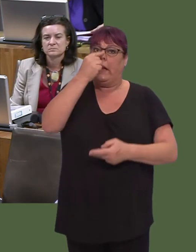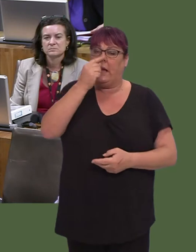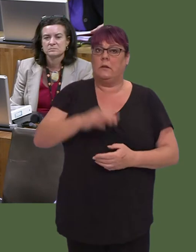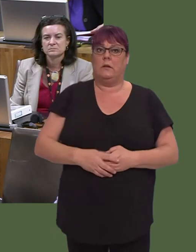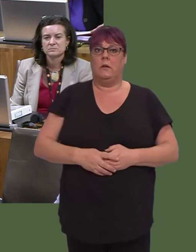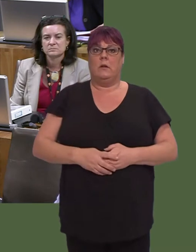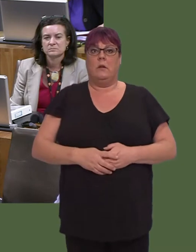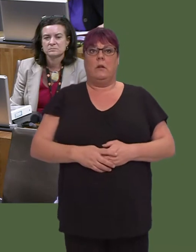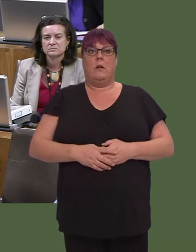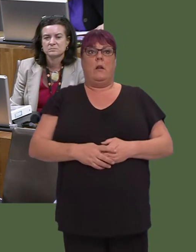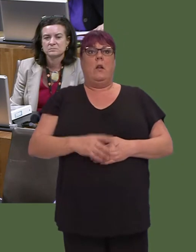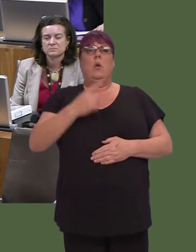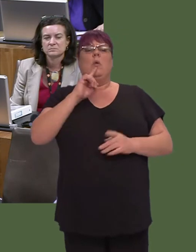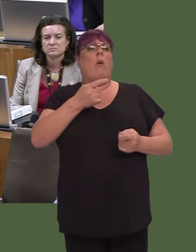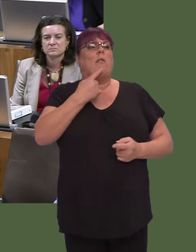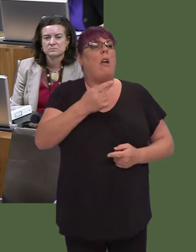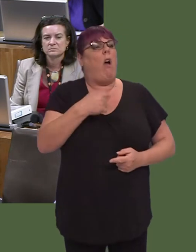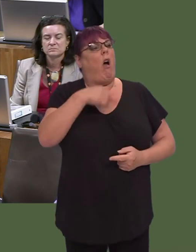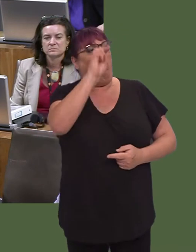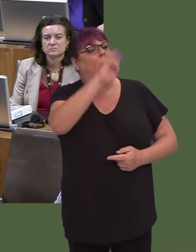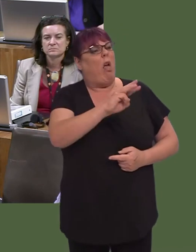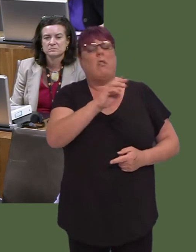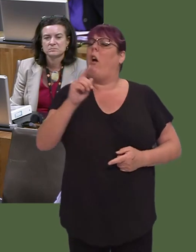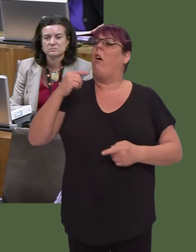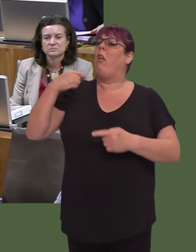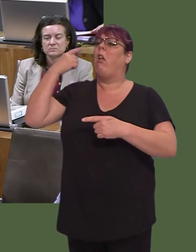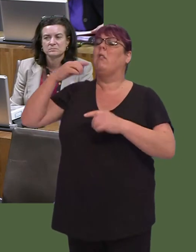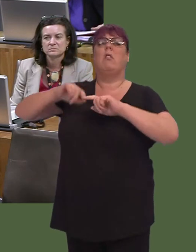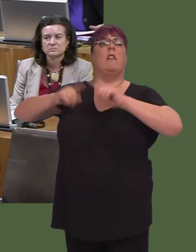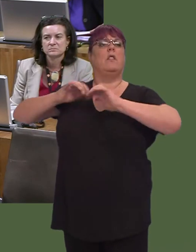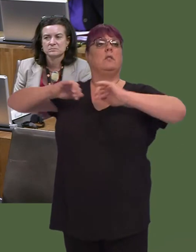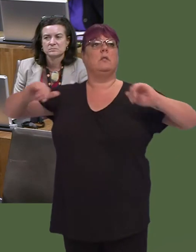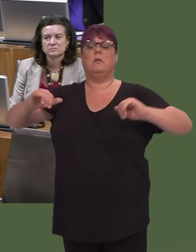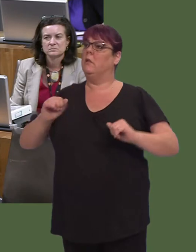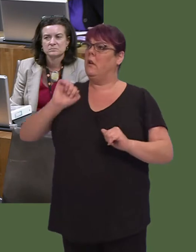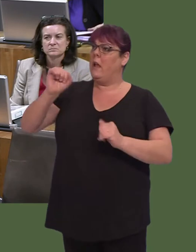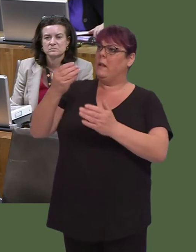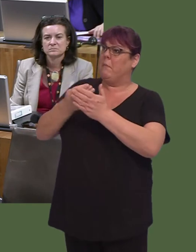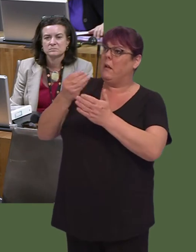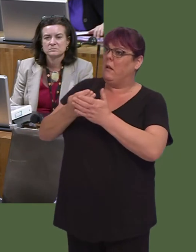in Whitehall.' The money, in the mainóall of it, almostócomes from his Government in London, and yet he